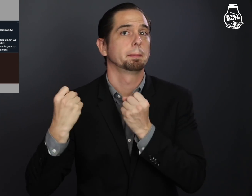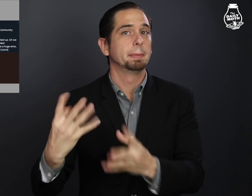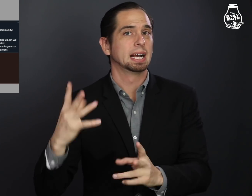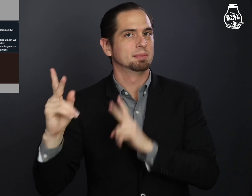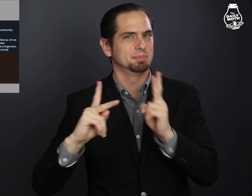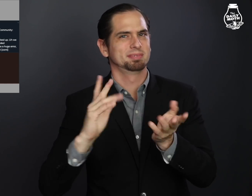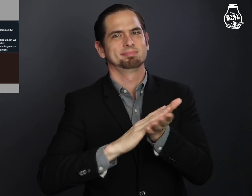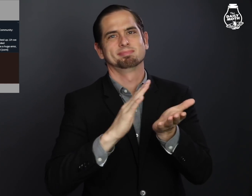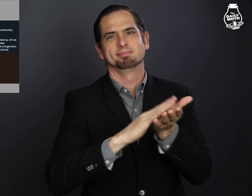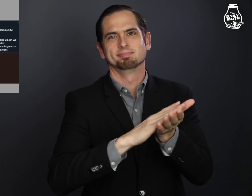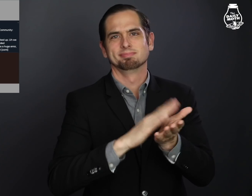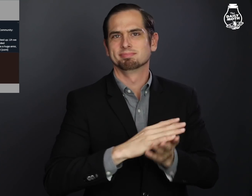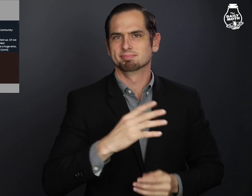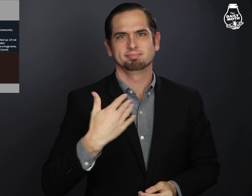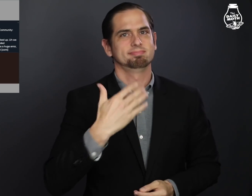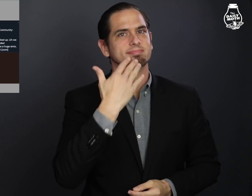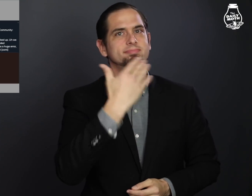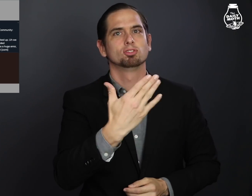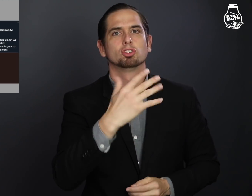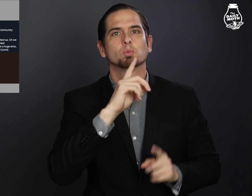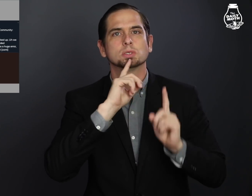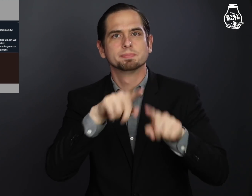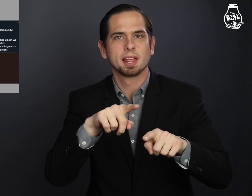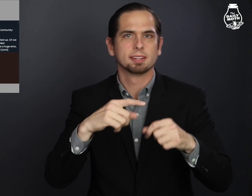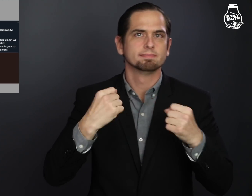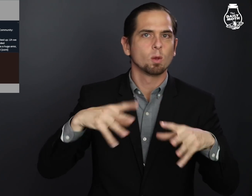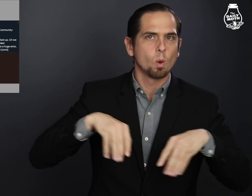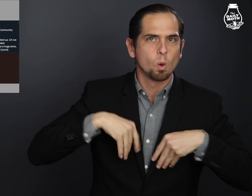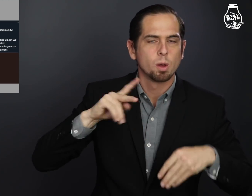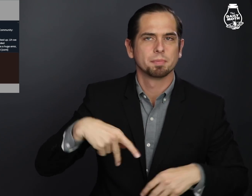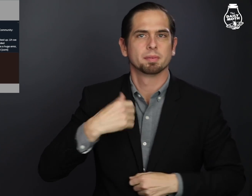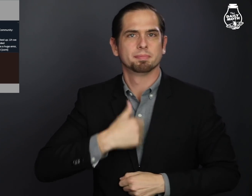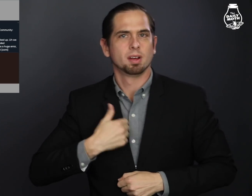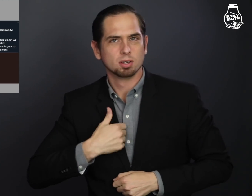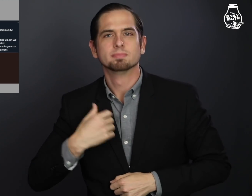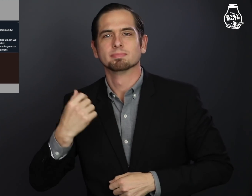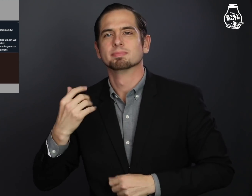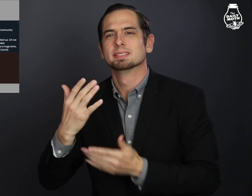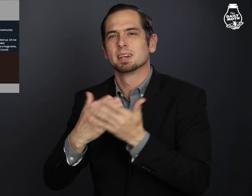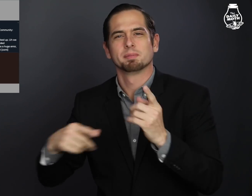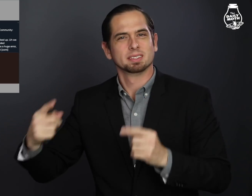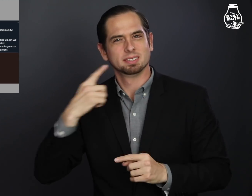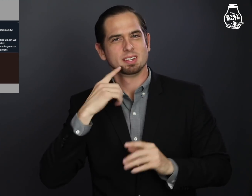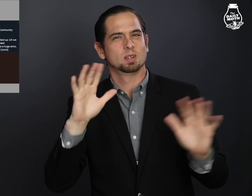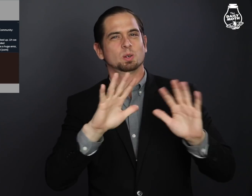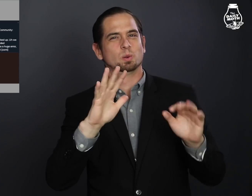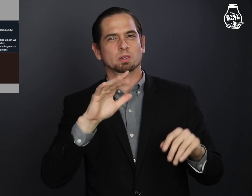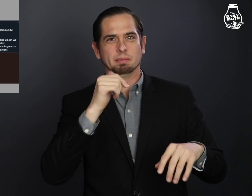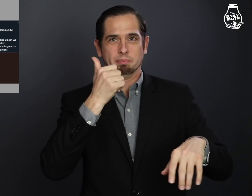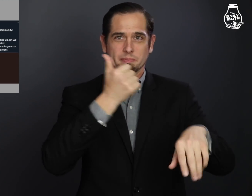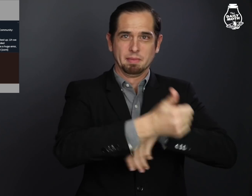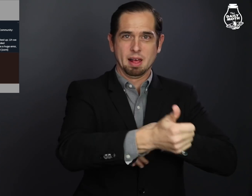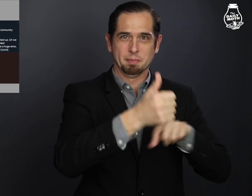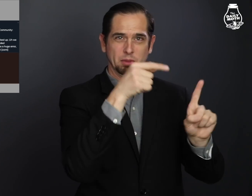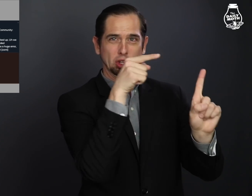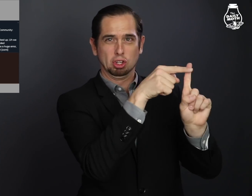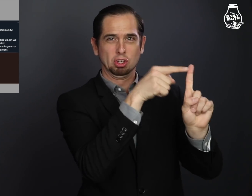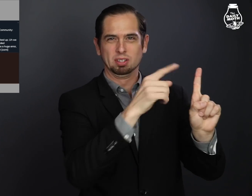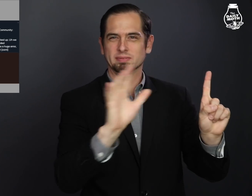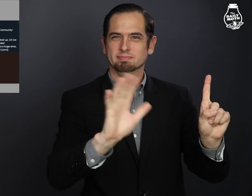Many applauded her response, and said the blame shouldn't be